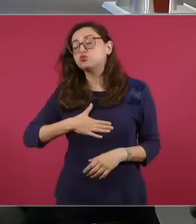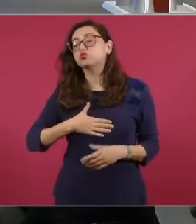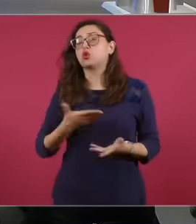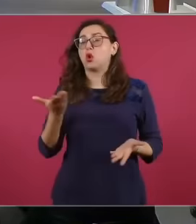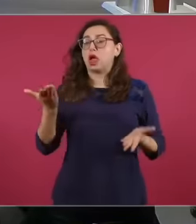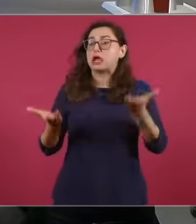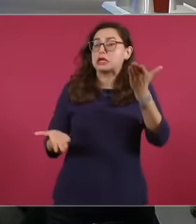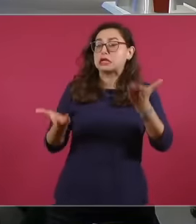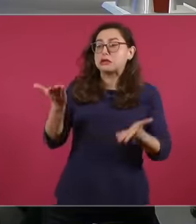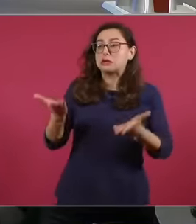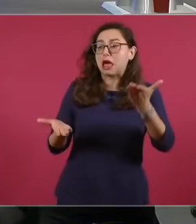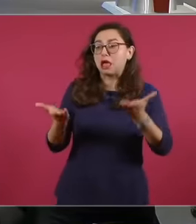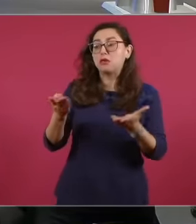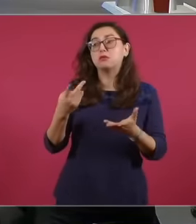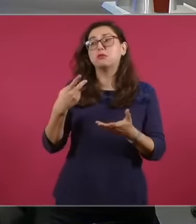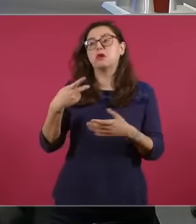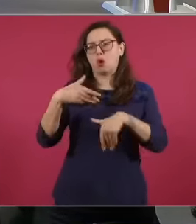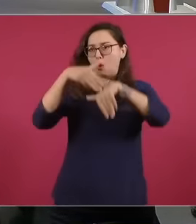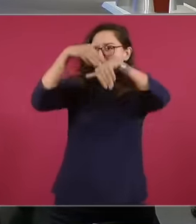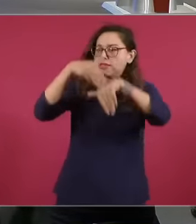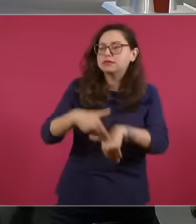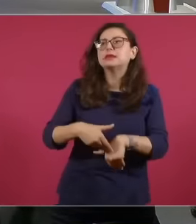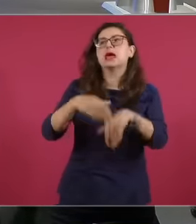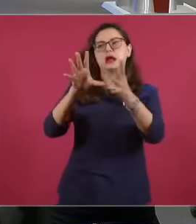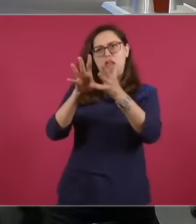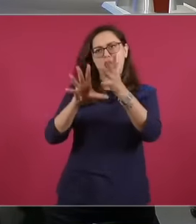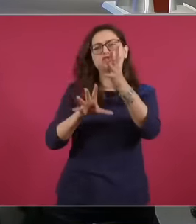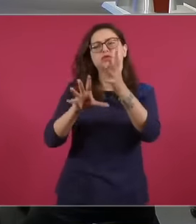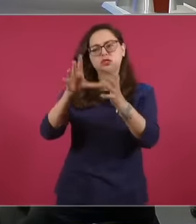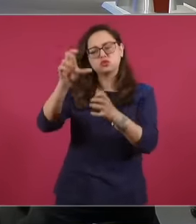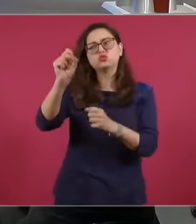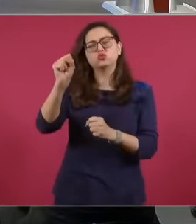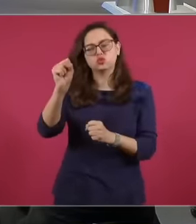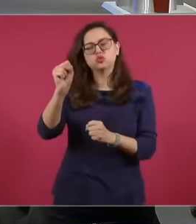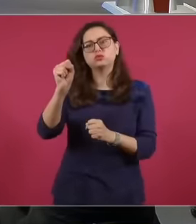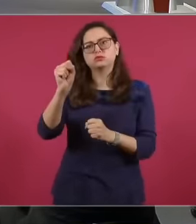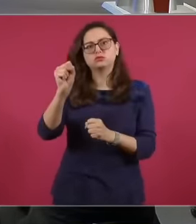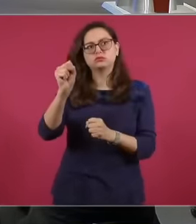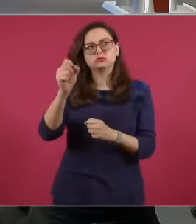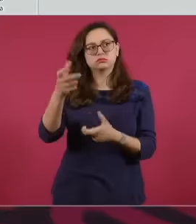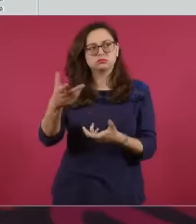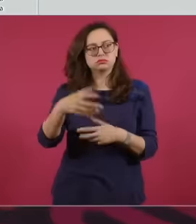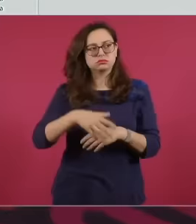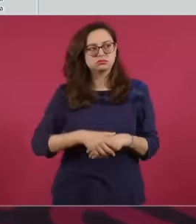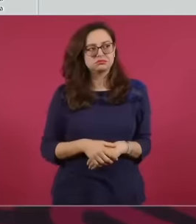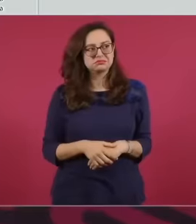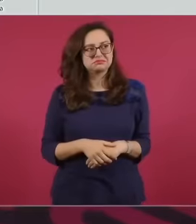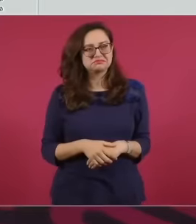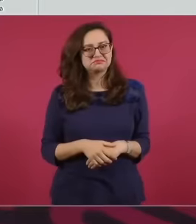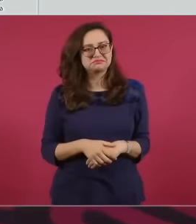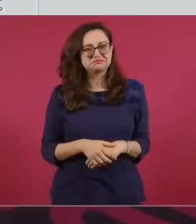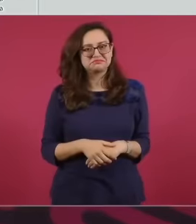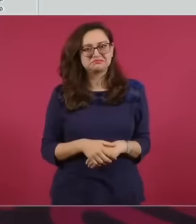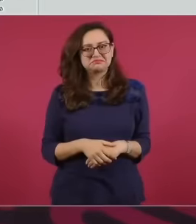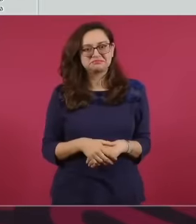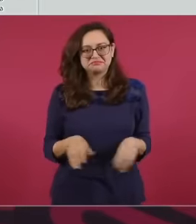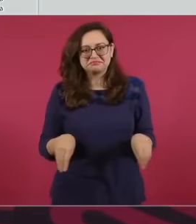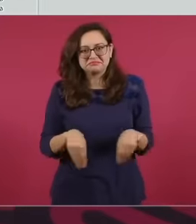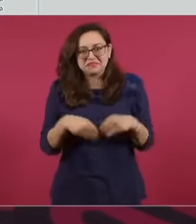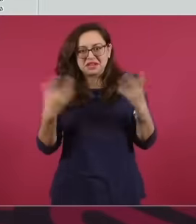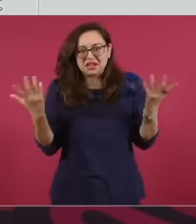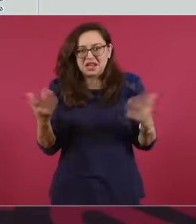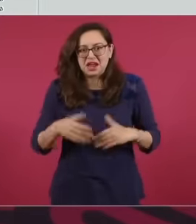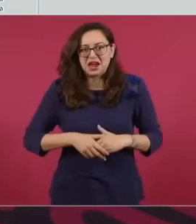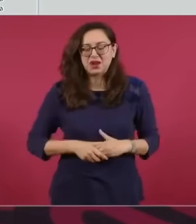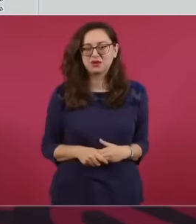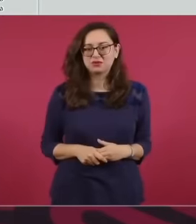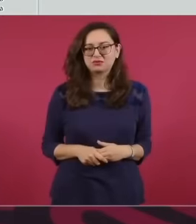they have to do so, attached to the Constitution because it does not need interpretation sensibly,